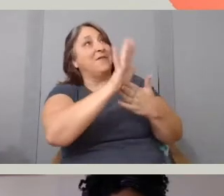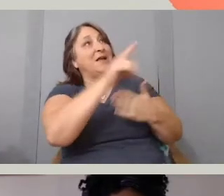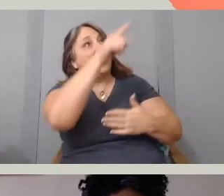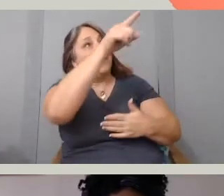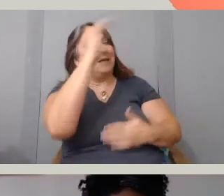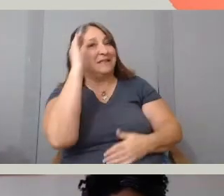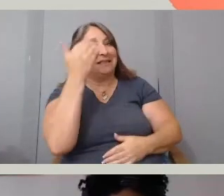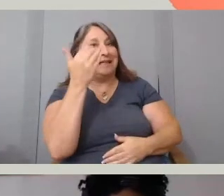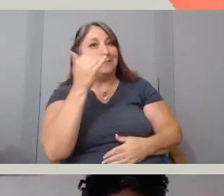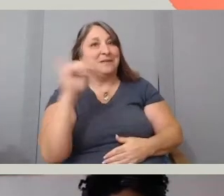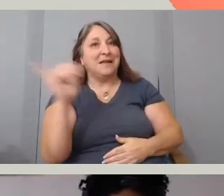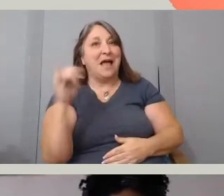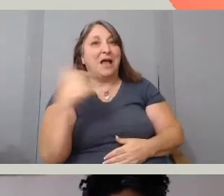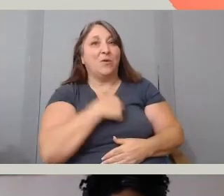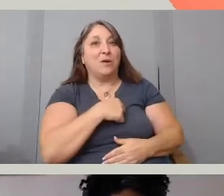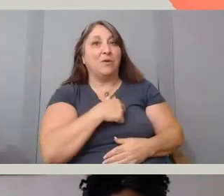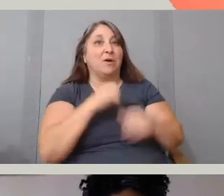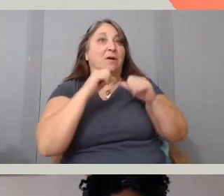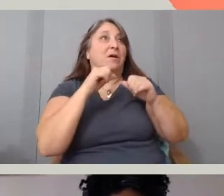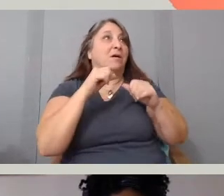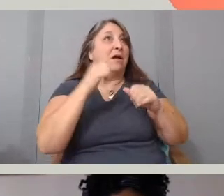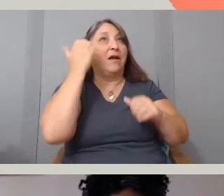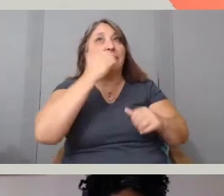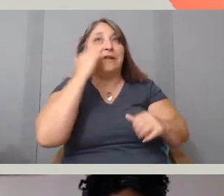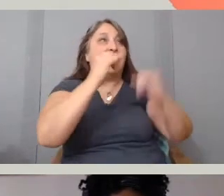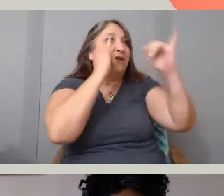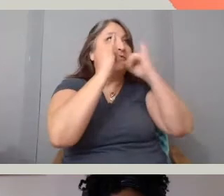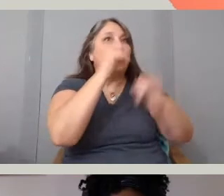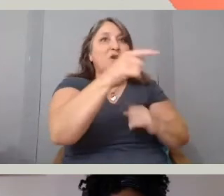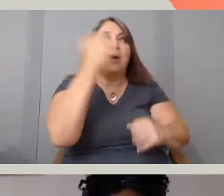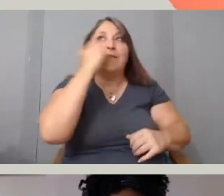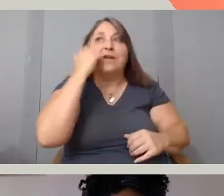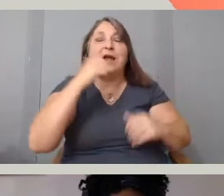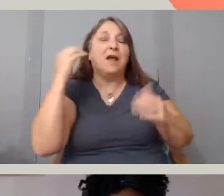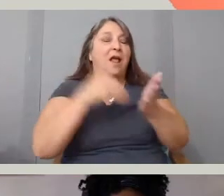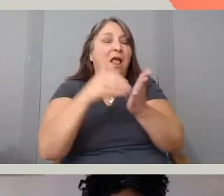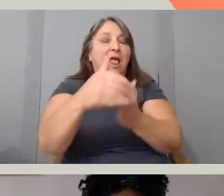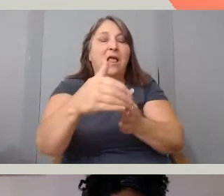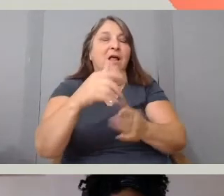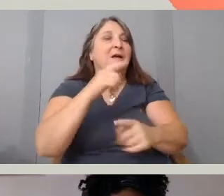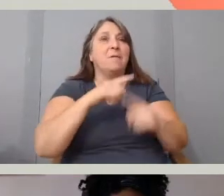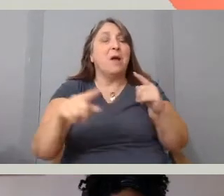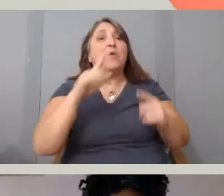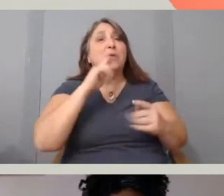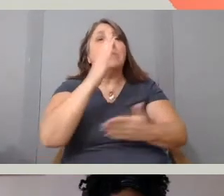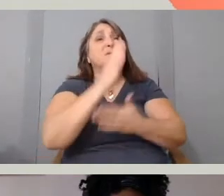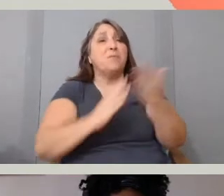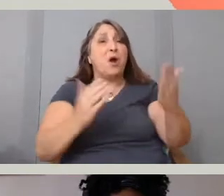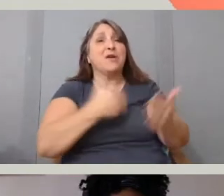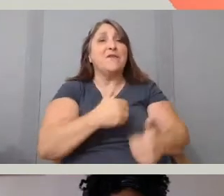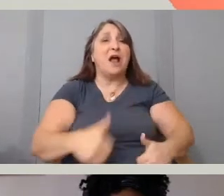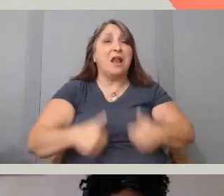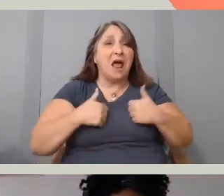we were constantly interviewing her. And while we of course did make it a part of our lives, we would interview her every year,